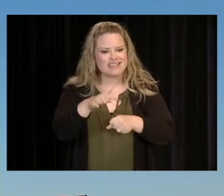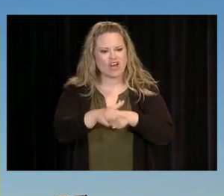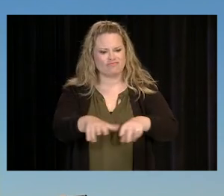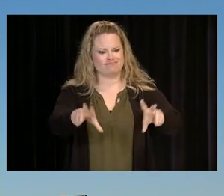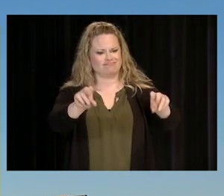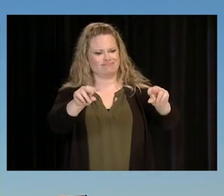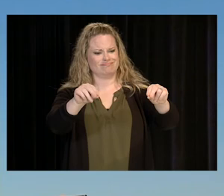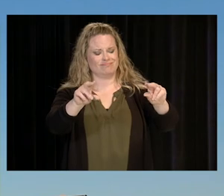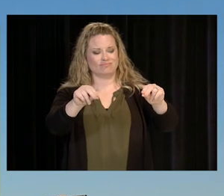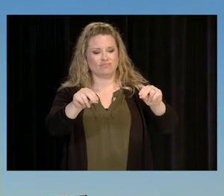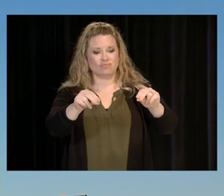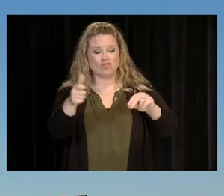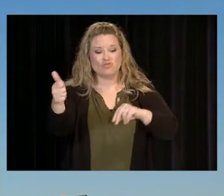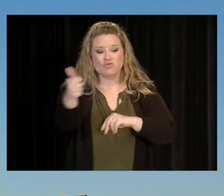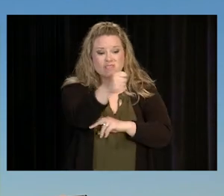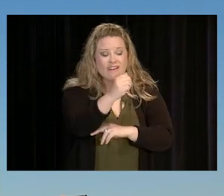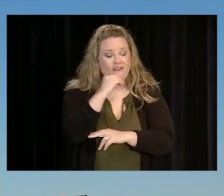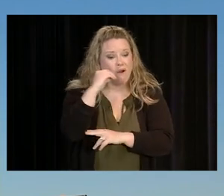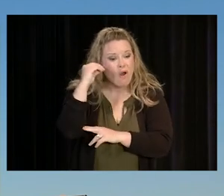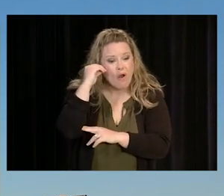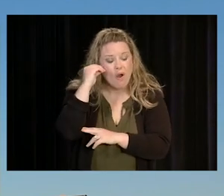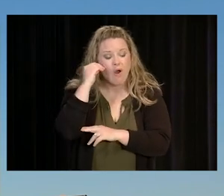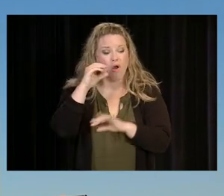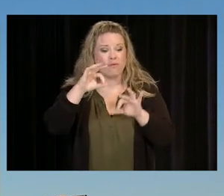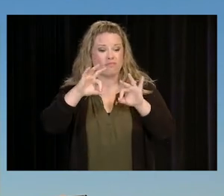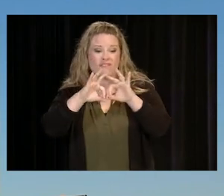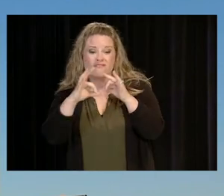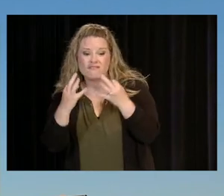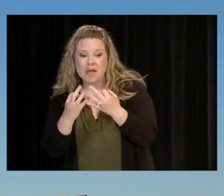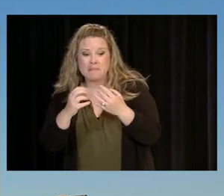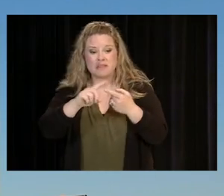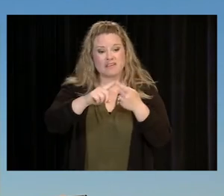SO WHEREVER YOU ARE WATCHING THIS, WHOEVER YOU'RE WATCHING WITH, YOUR FAMILY, YOUR FRIENDS,